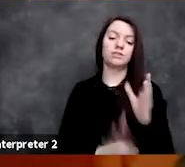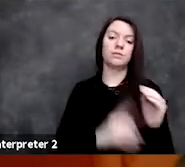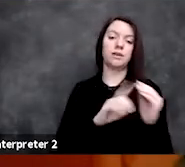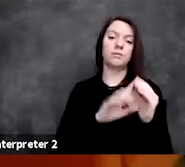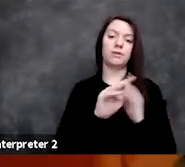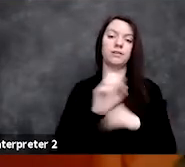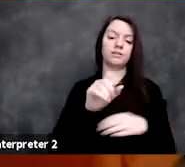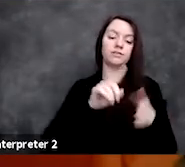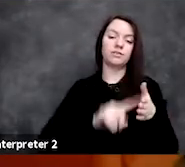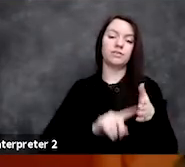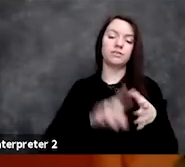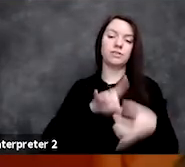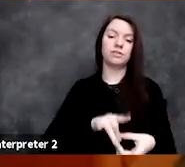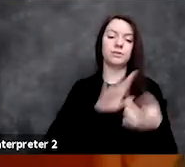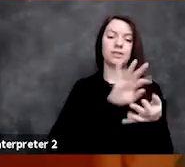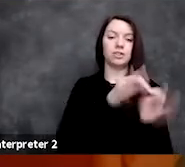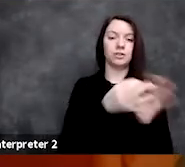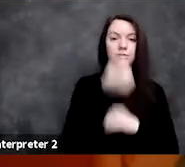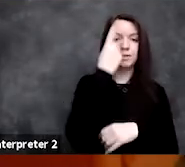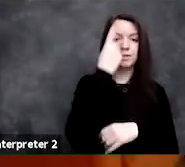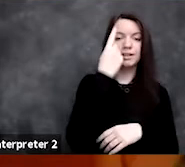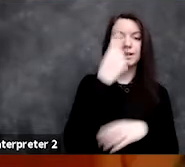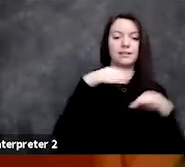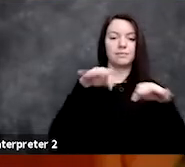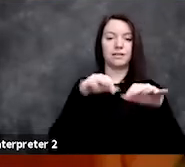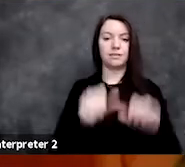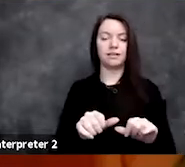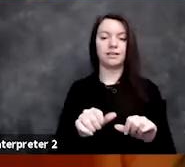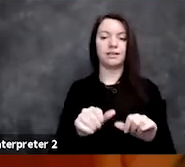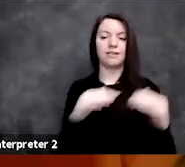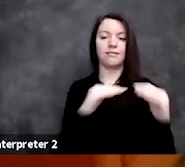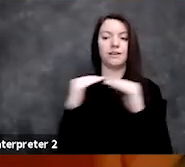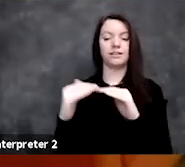explainability, fairness and differential privacy in AI.